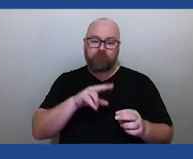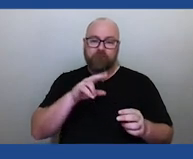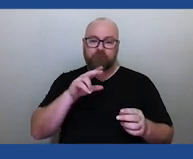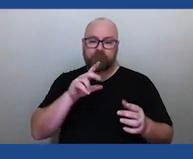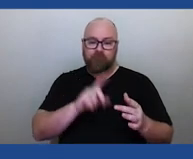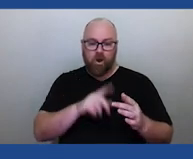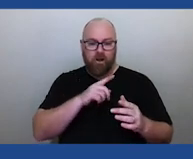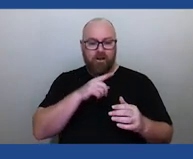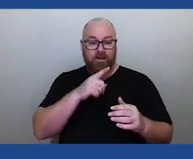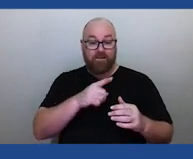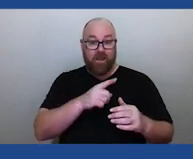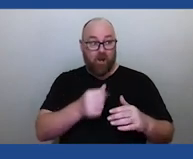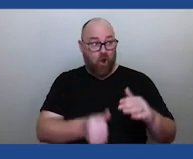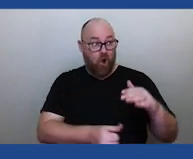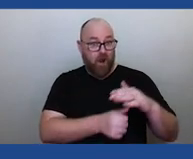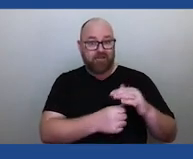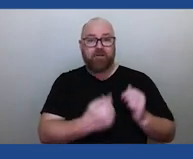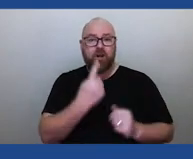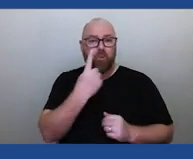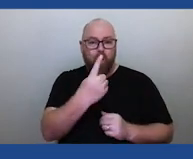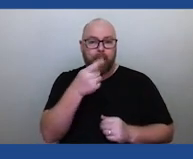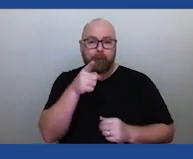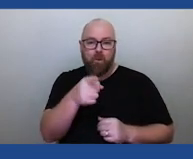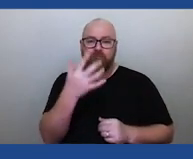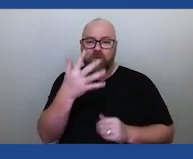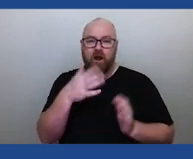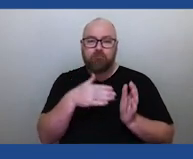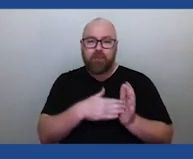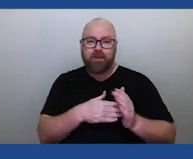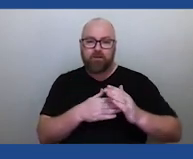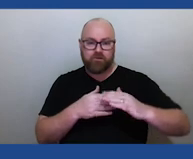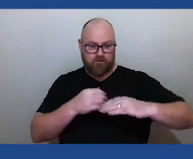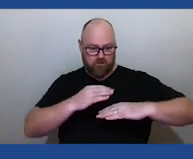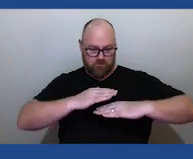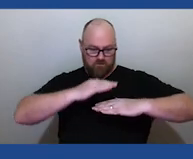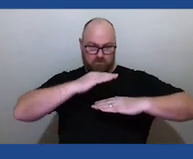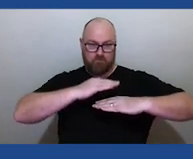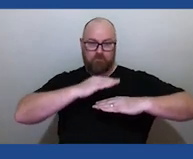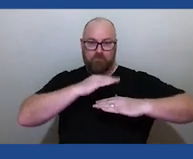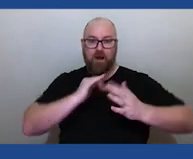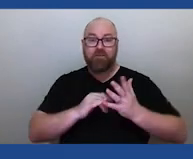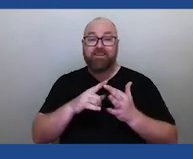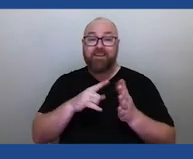the island is only one and a half meters above sea level. That's an enormous island. The entire thing will go underwater.